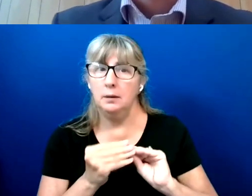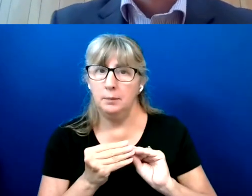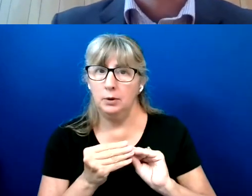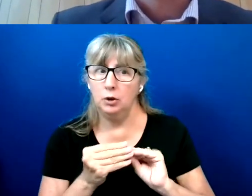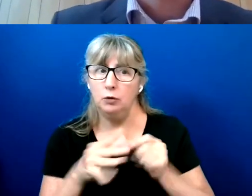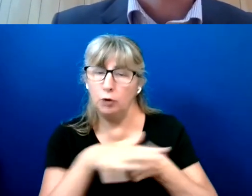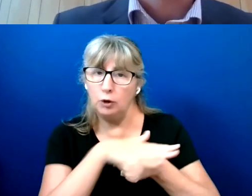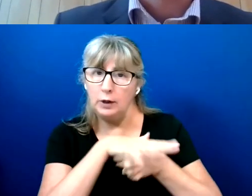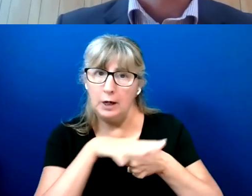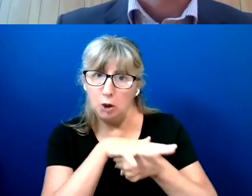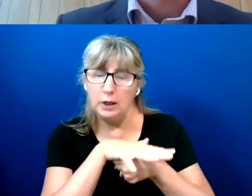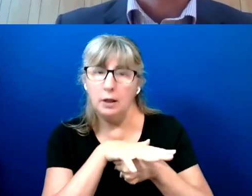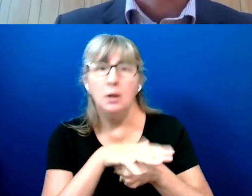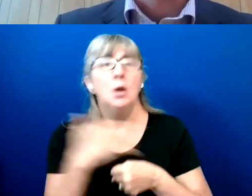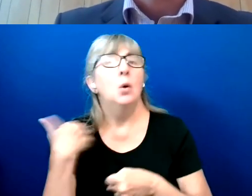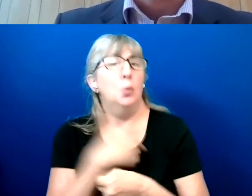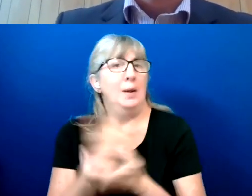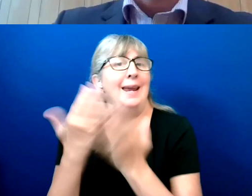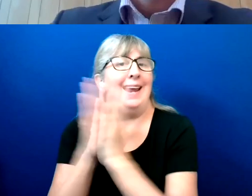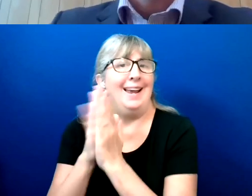which state they voted in.